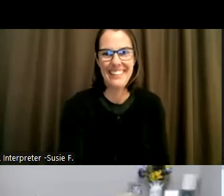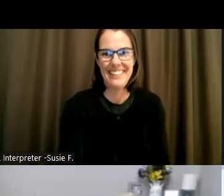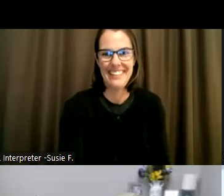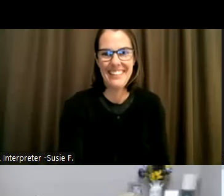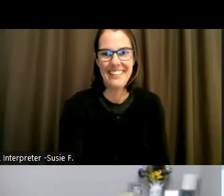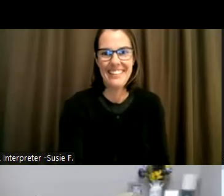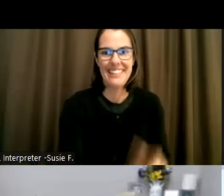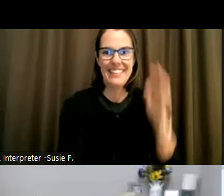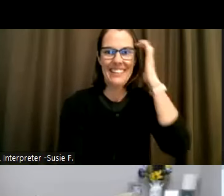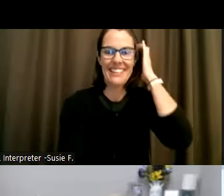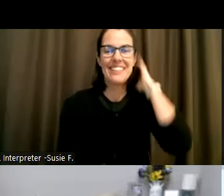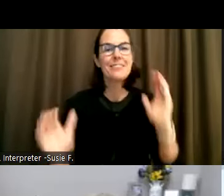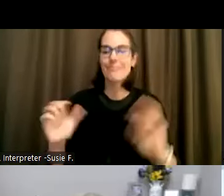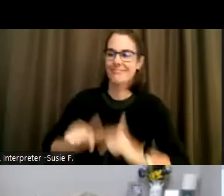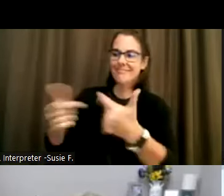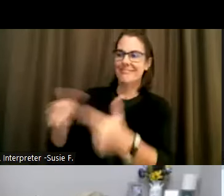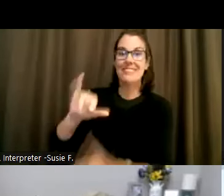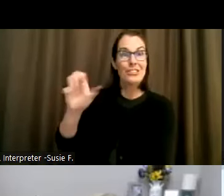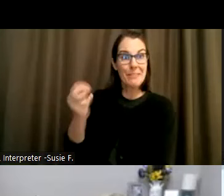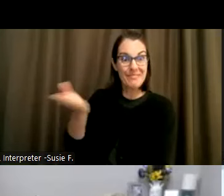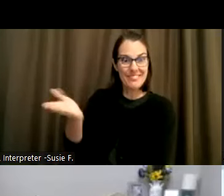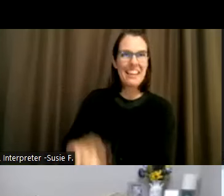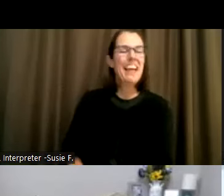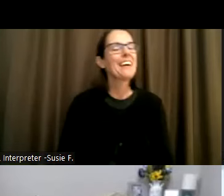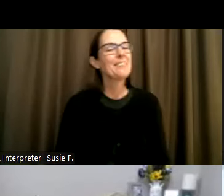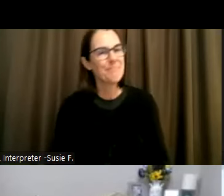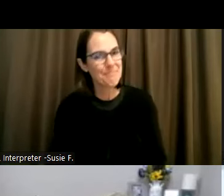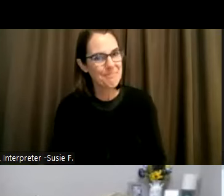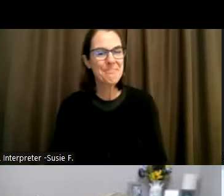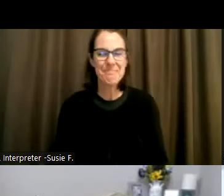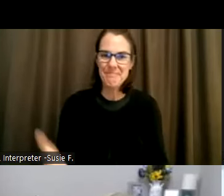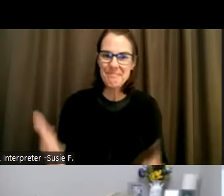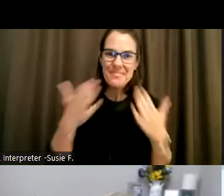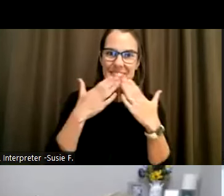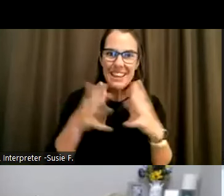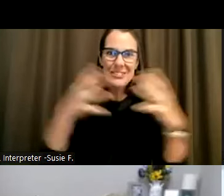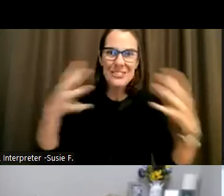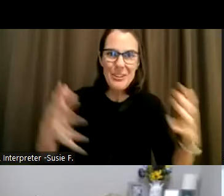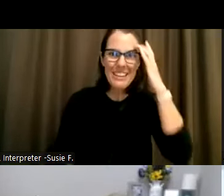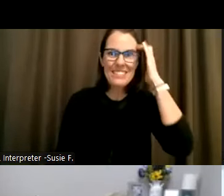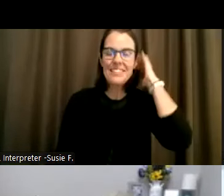Go ahead, Jim. Well, thank you so much. And I know that Mark King is